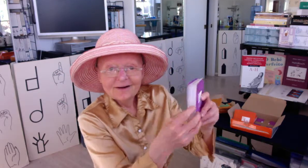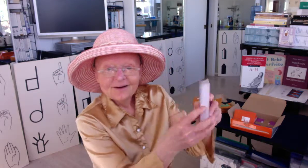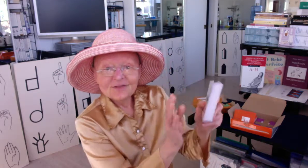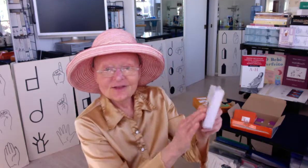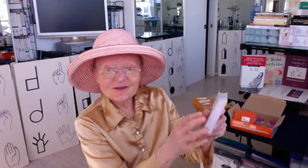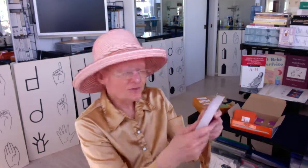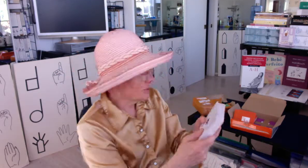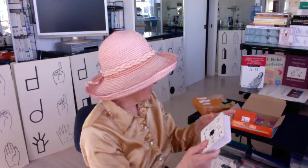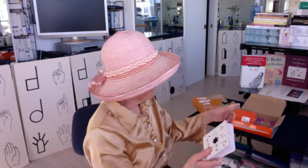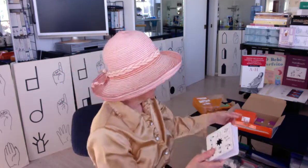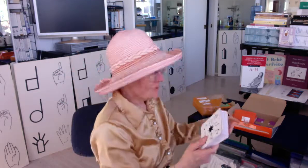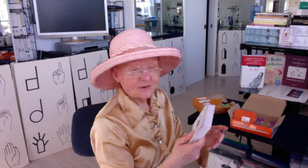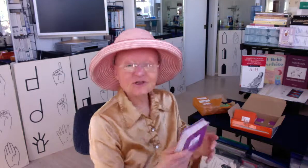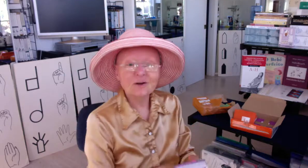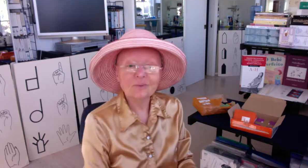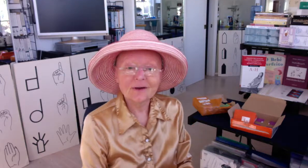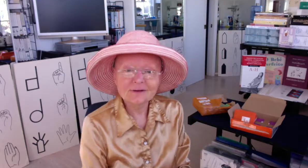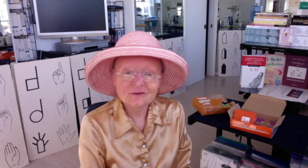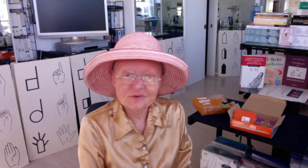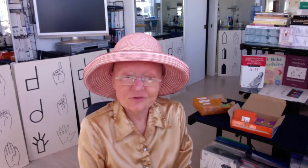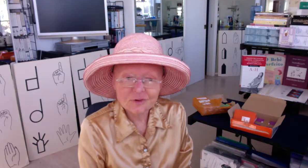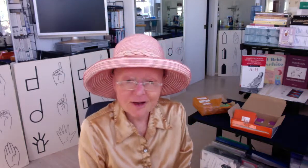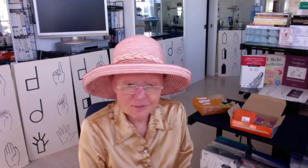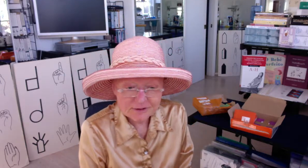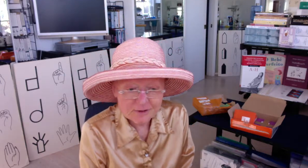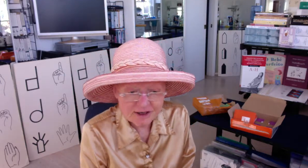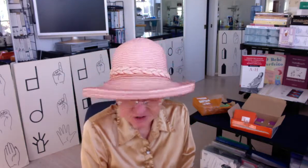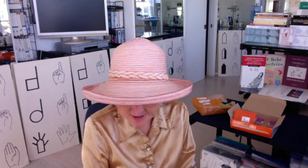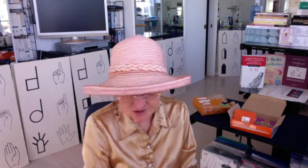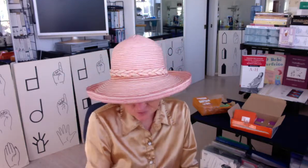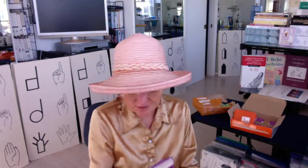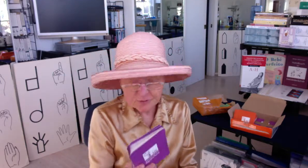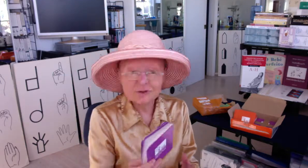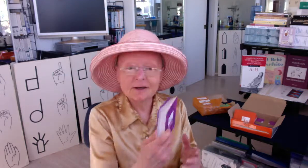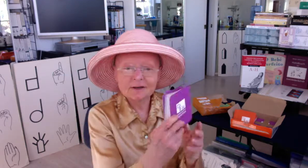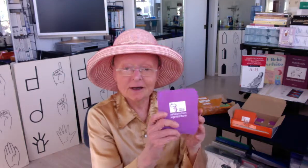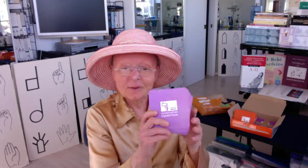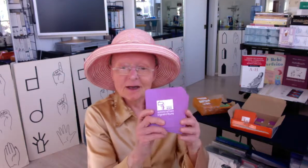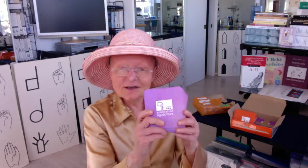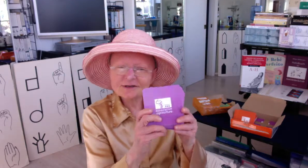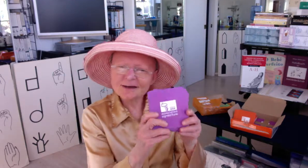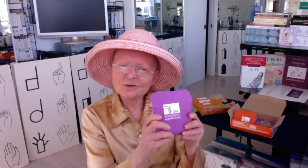These work with the orange. I've bet and give you a vocabulary education while you're playing the game isn't that gorgeous?